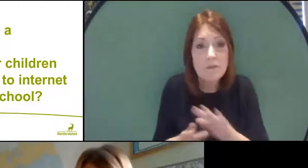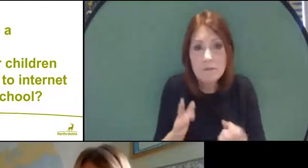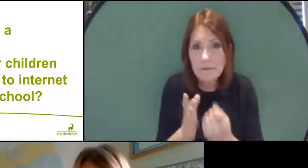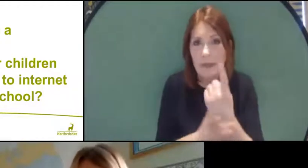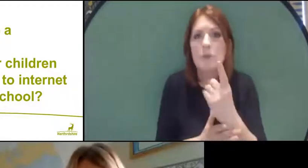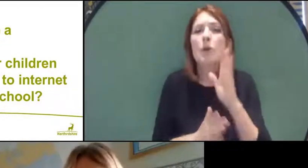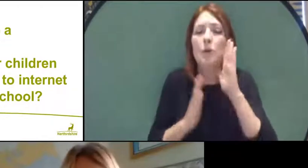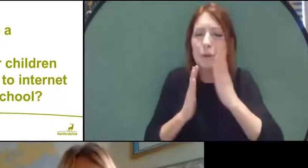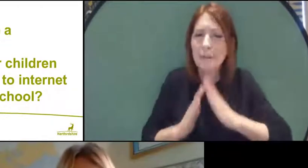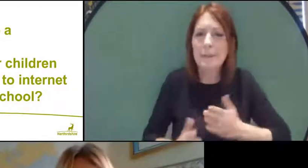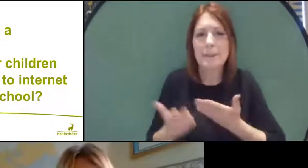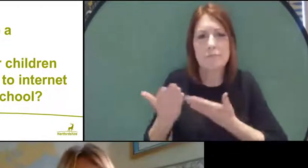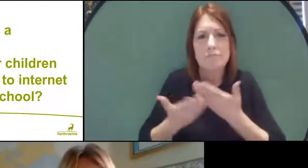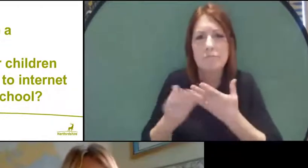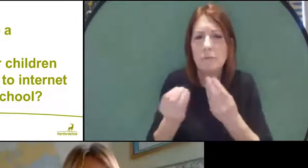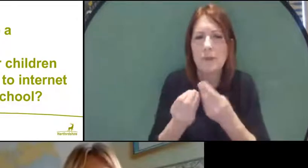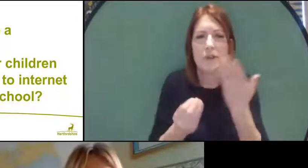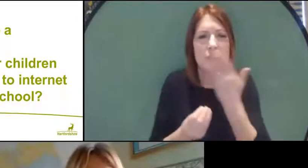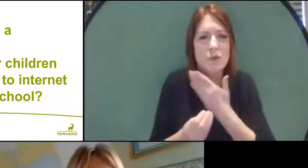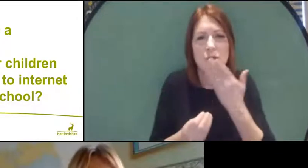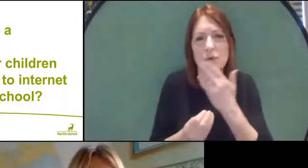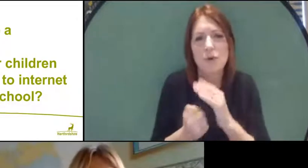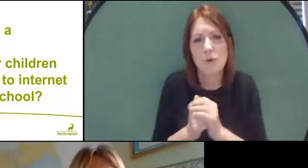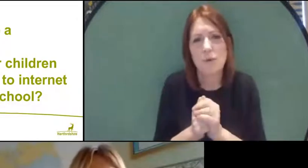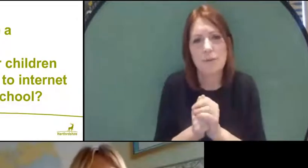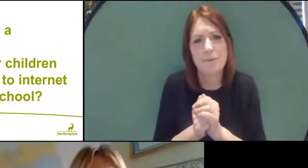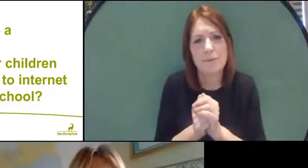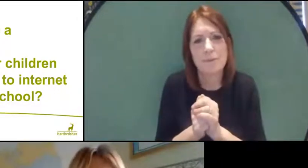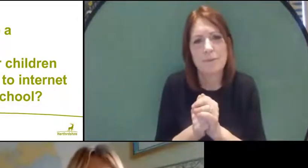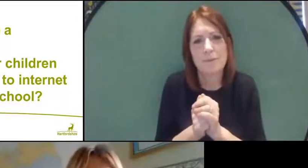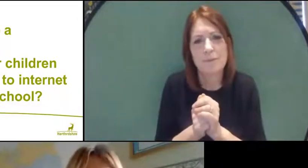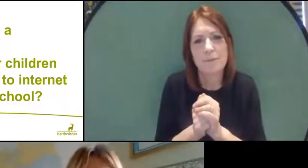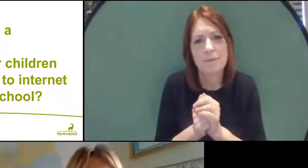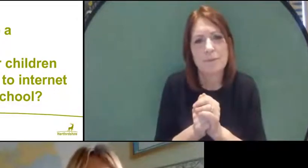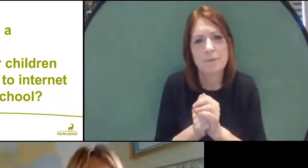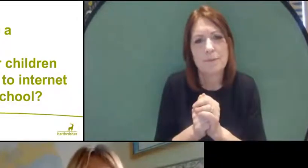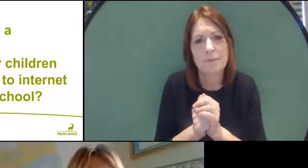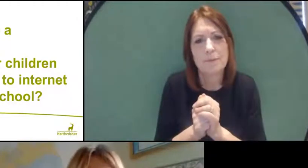conversation with your school as soon as you can. Okay, next question: